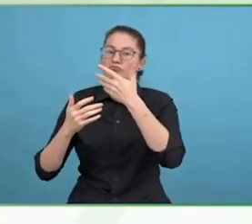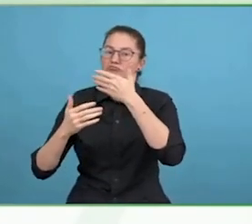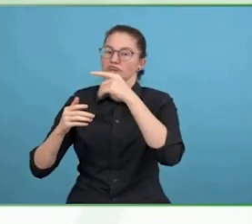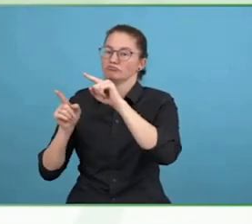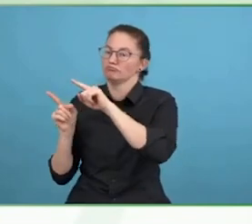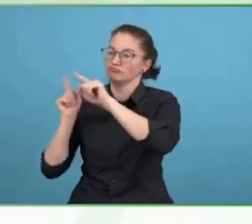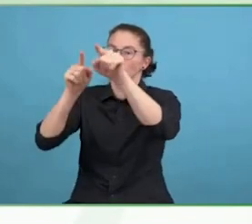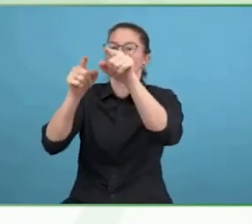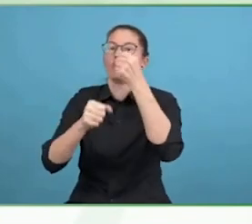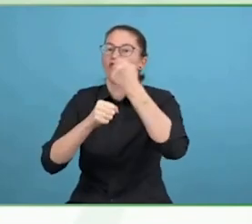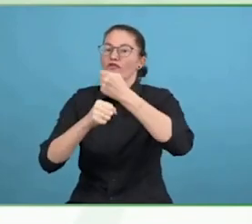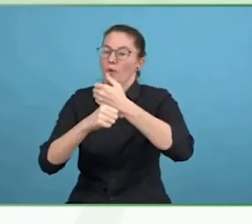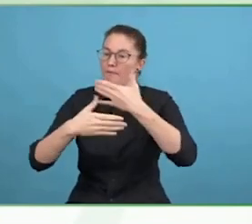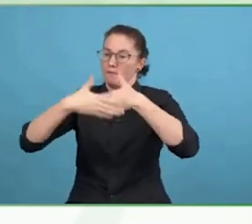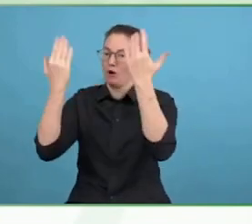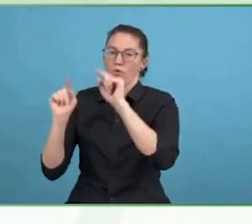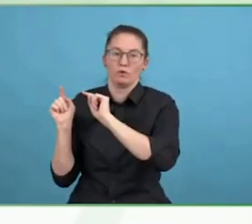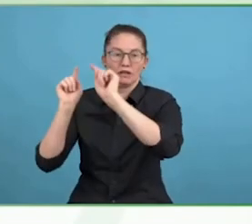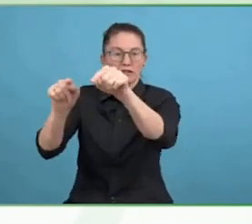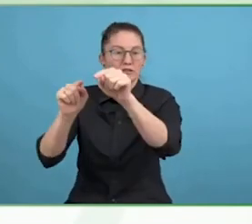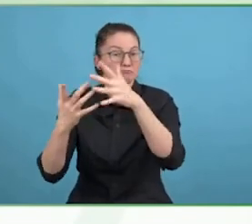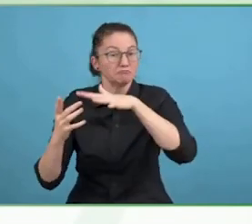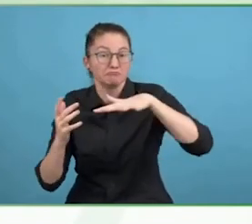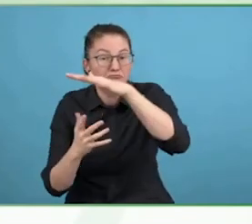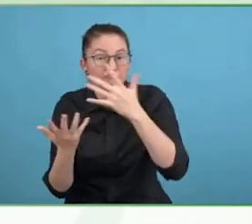We have a strong sense of purpose to help them address these challenges.